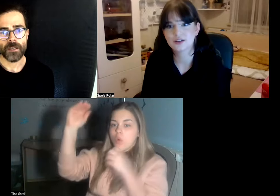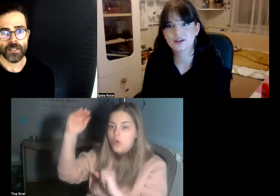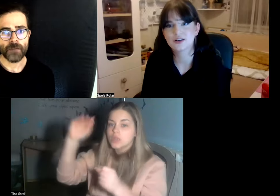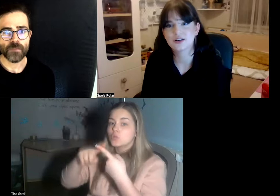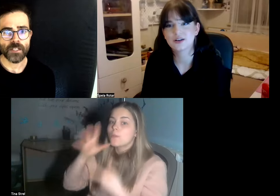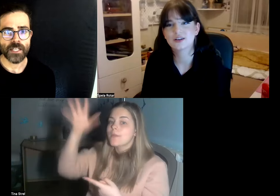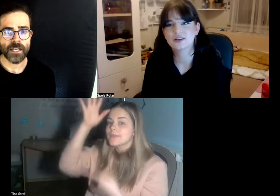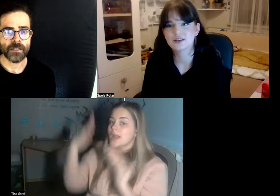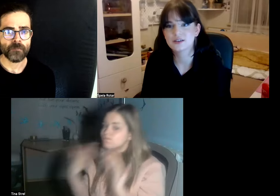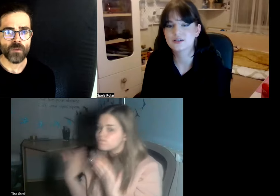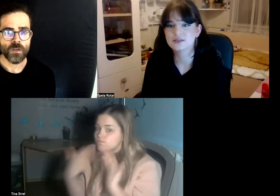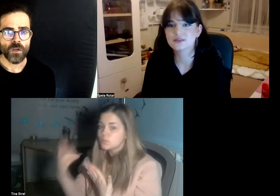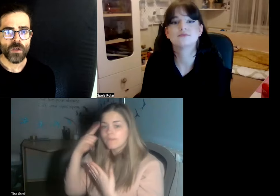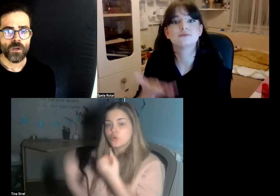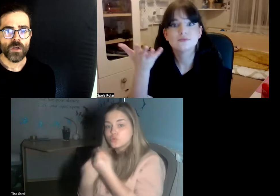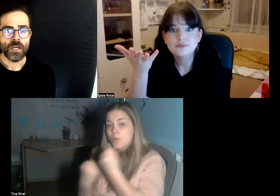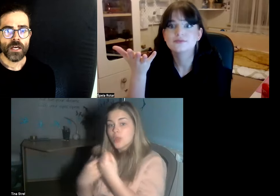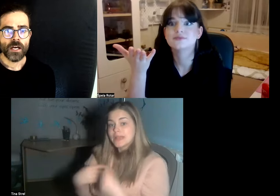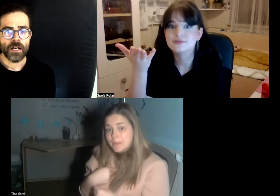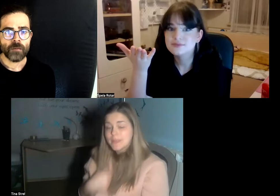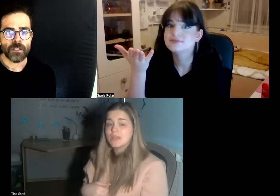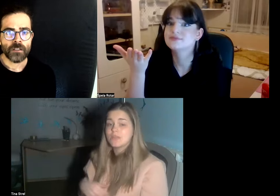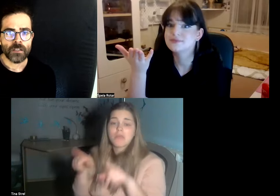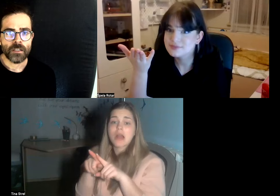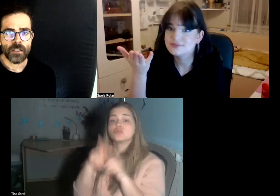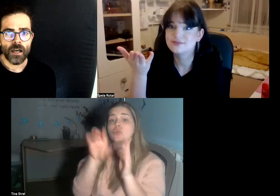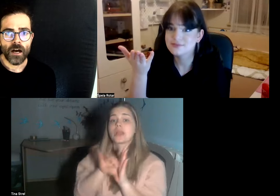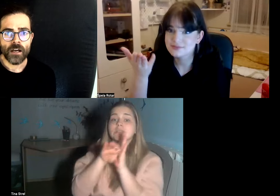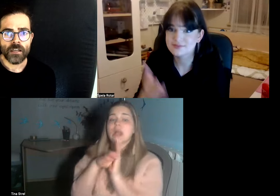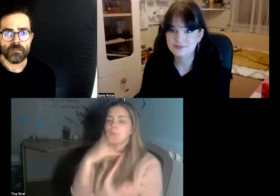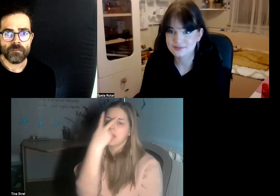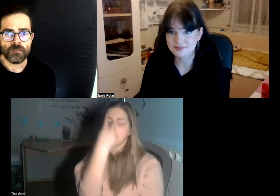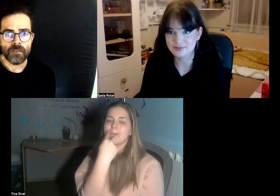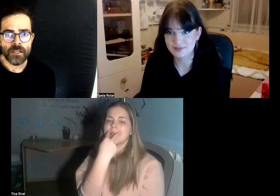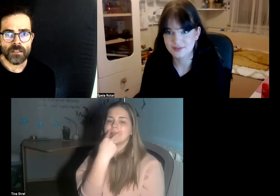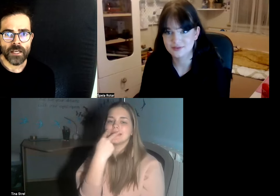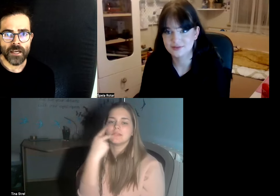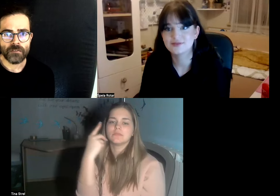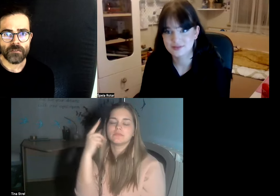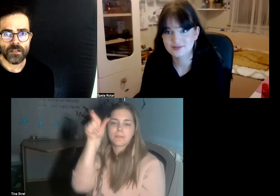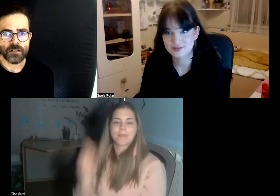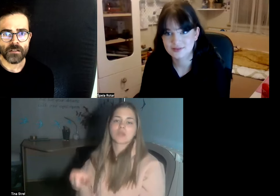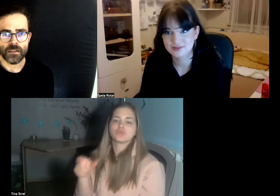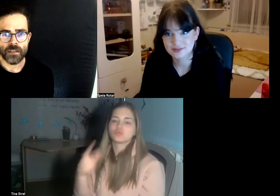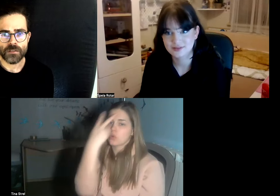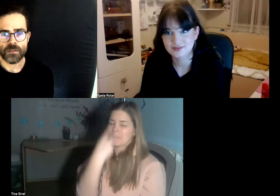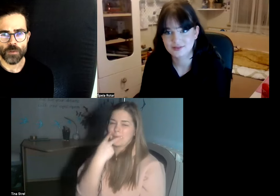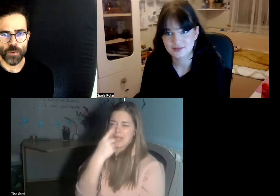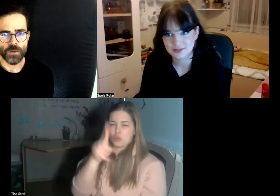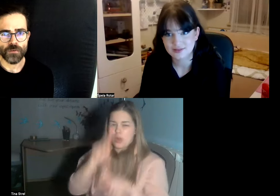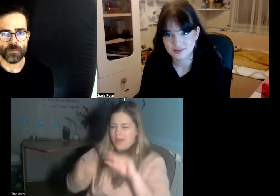yeah Tina's sayingI mean I feel like I feel things the support of my parents